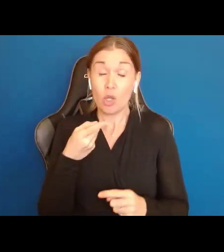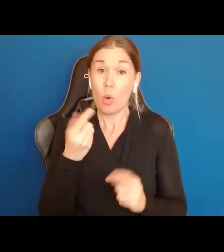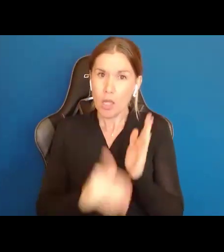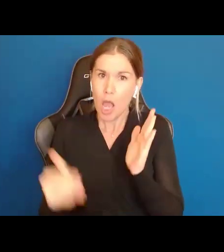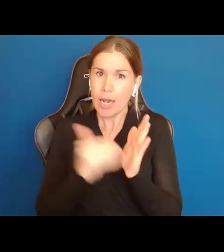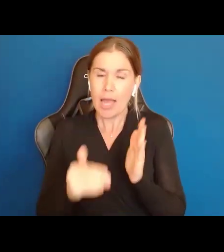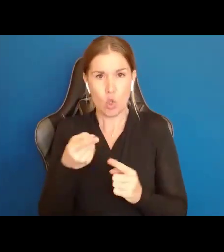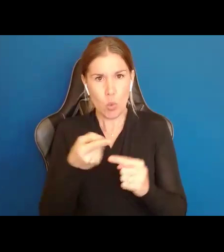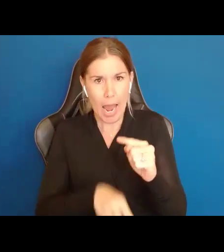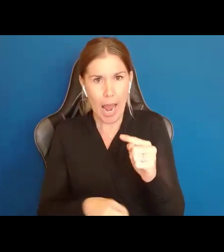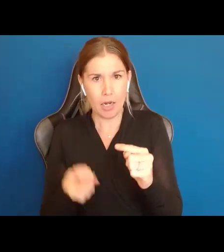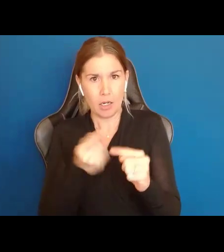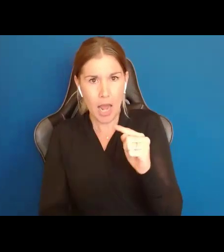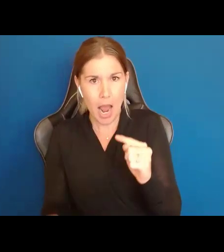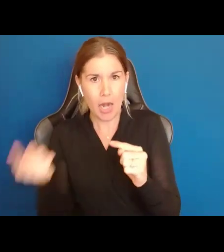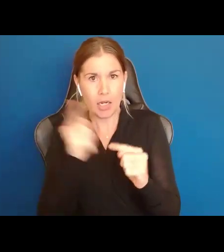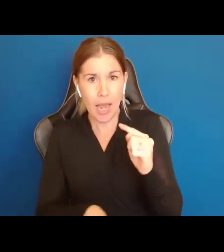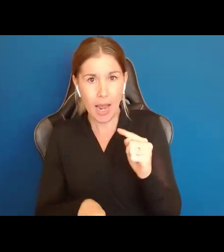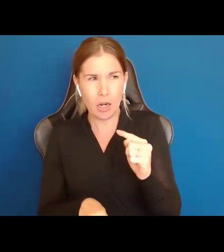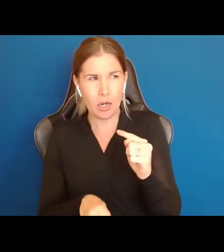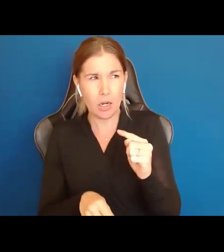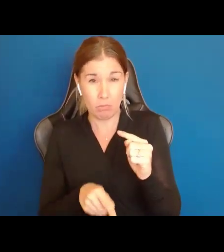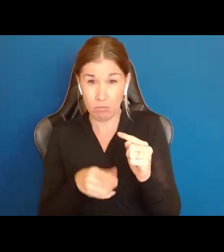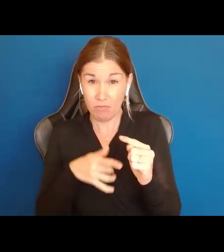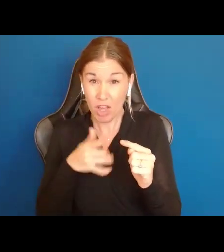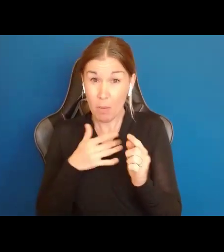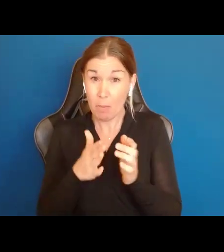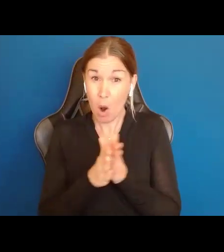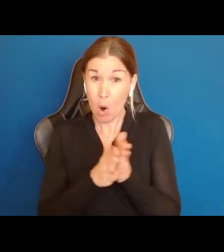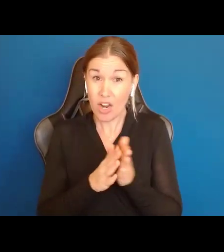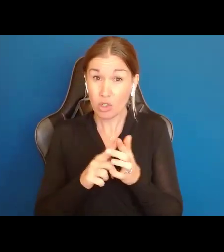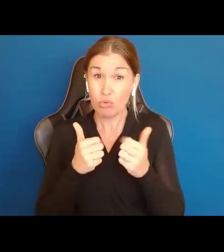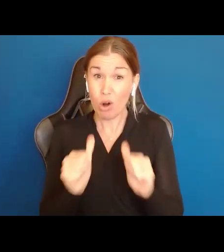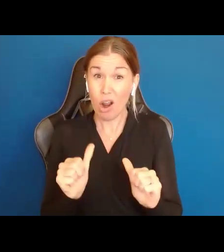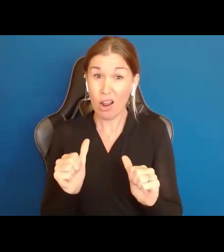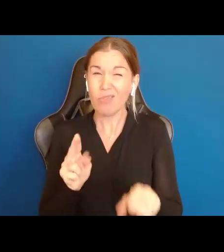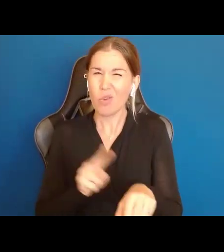Are you feeling particularly motivated to try? Of course not. That is something that is called